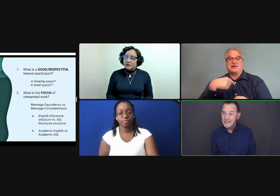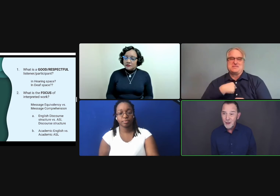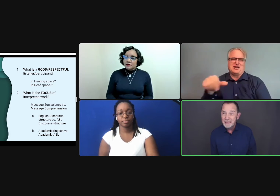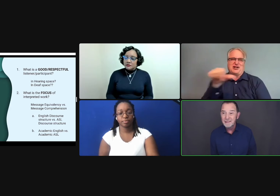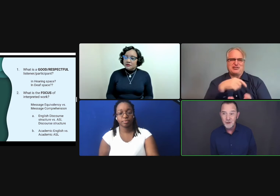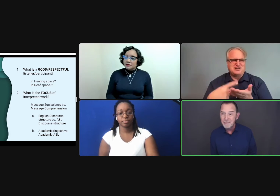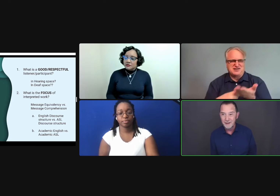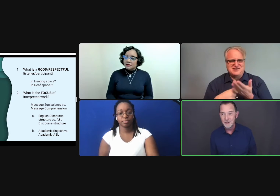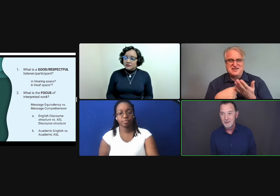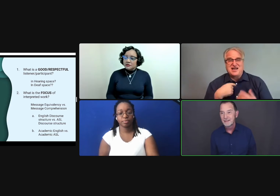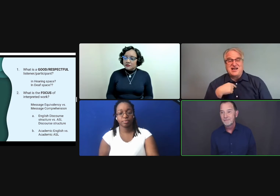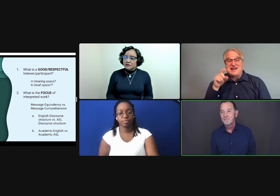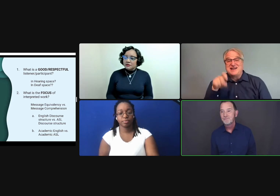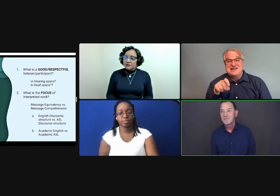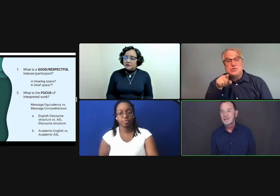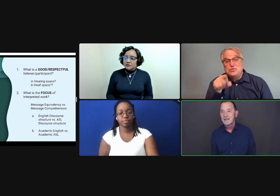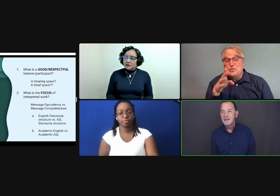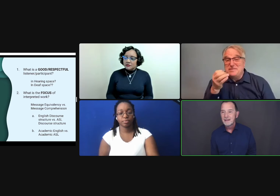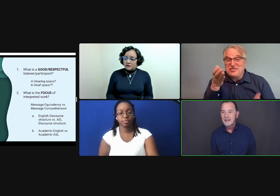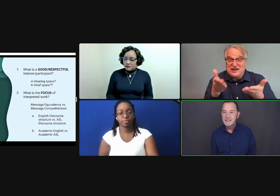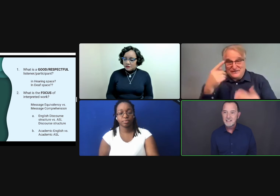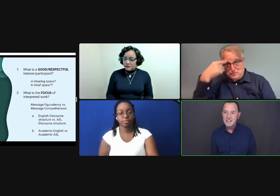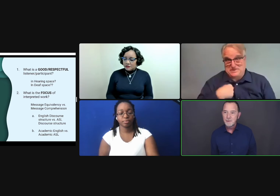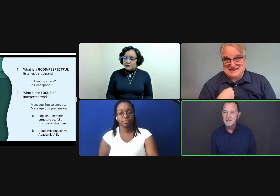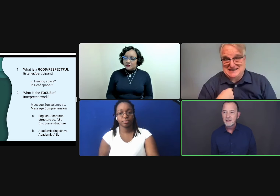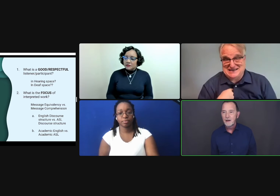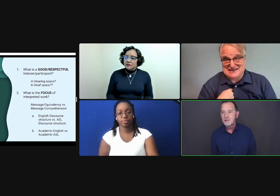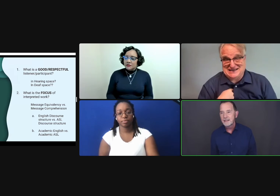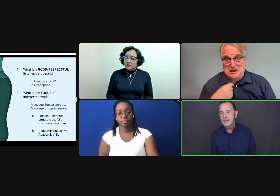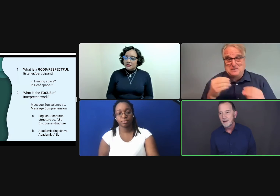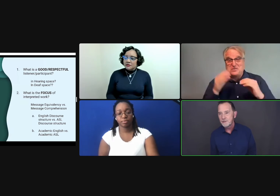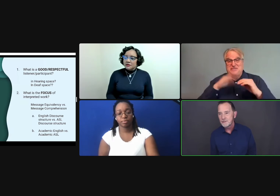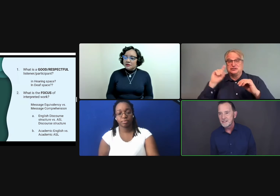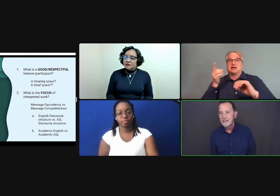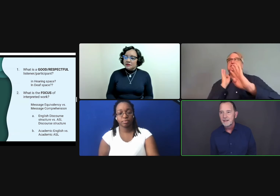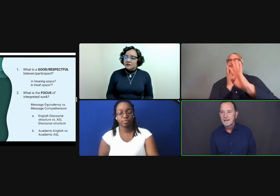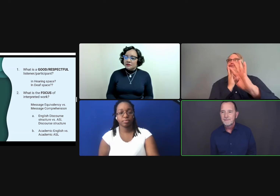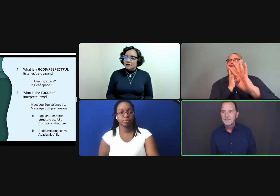and help me to learn better. In discussion with Aundrea and others,